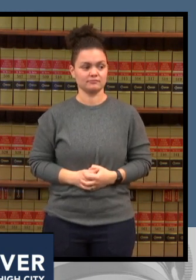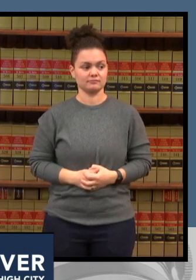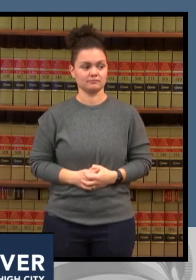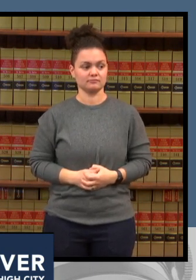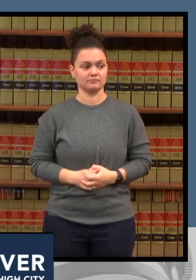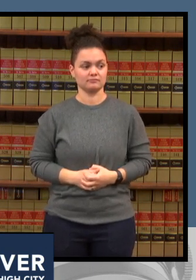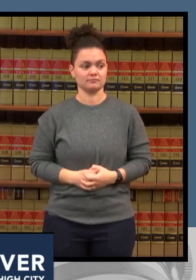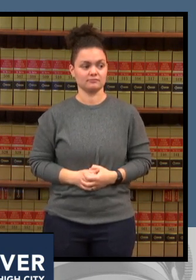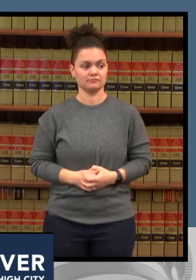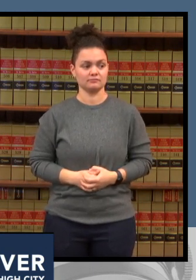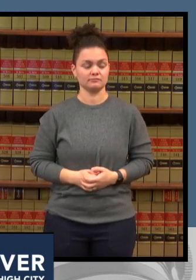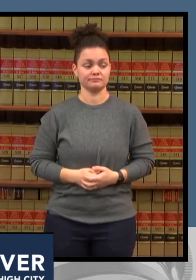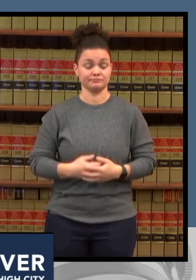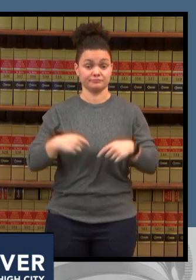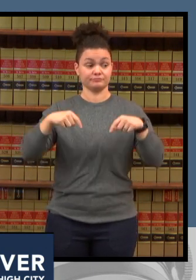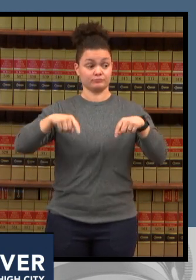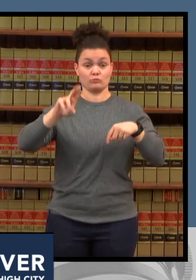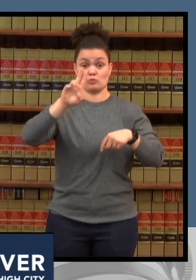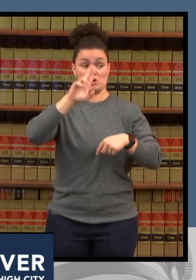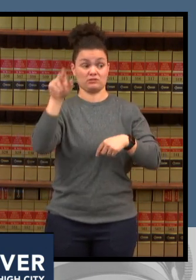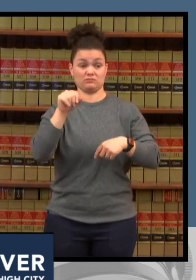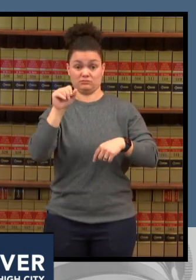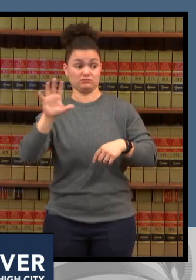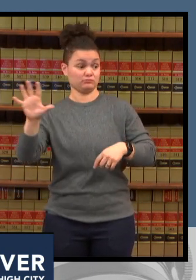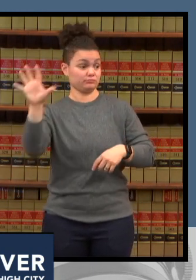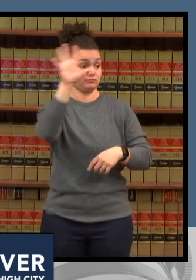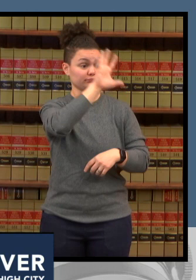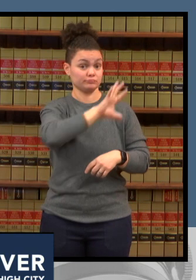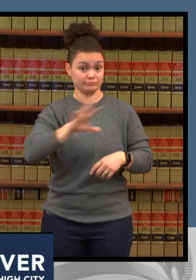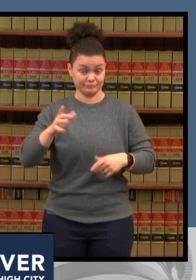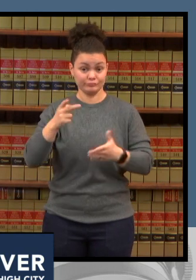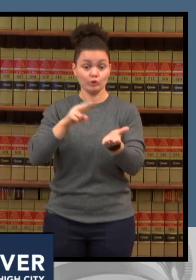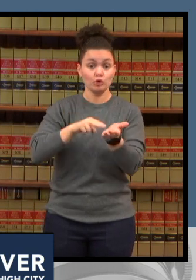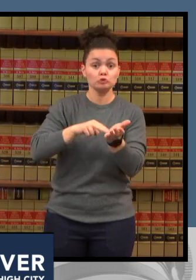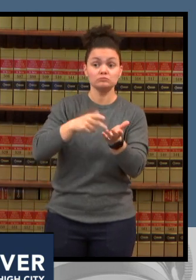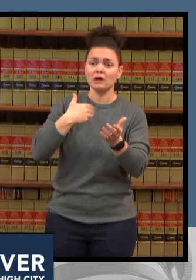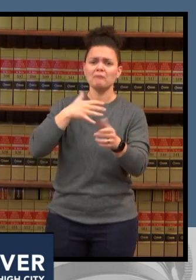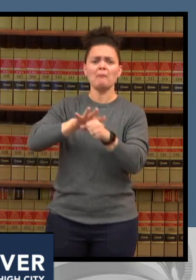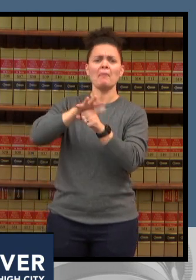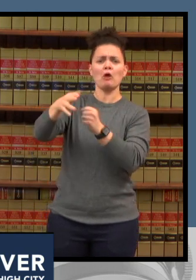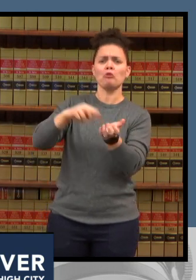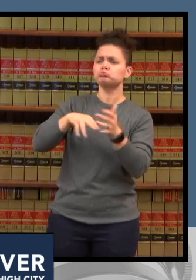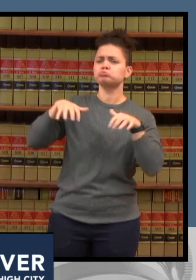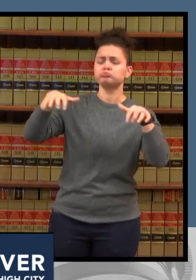and colorado in particular is one of the most fixed states um according to